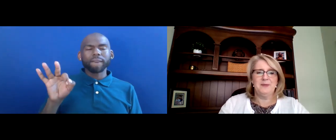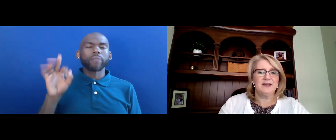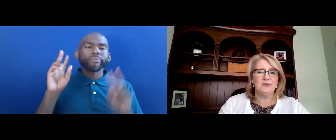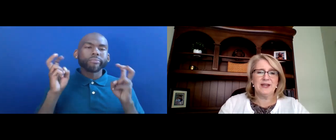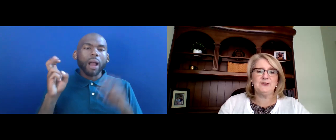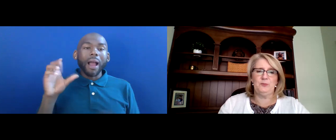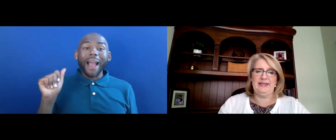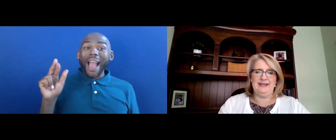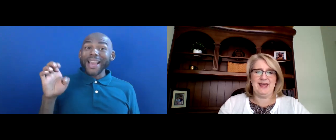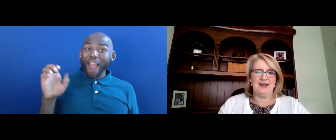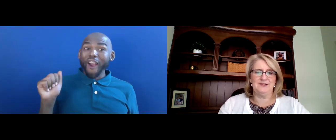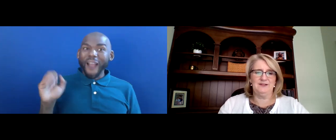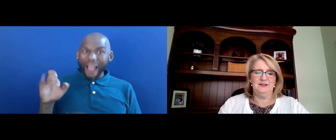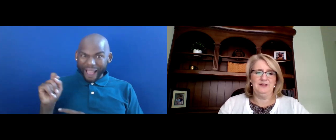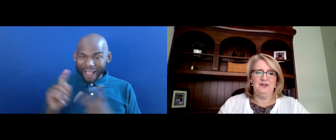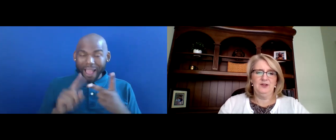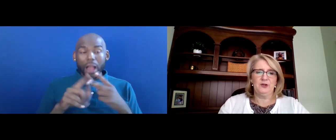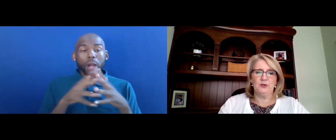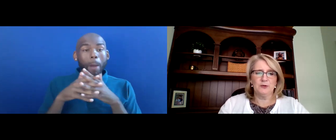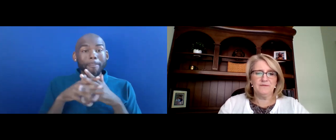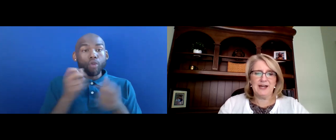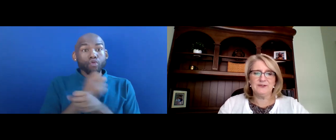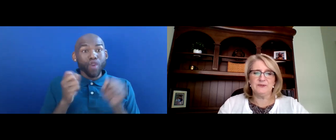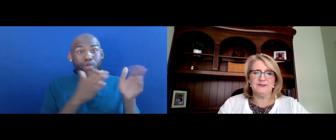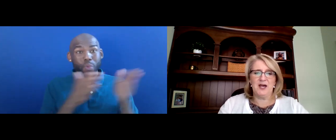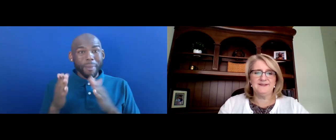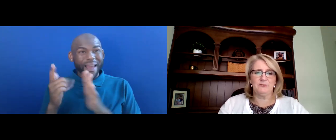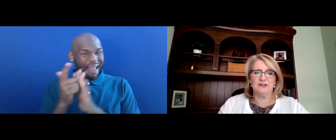THE AMERICAN RESCUE PLAN ACT, THE CORONAVIRUS RESPONSE AND